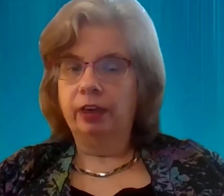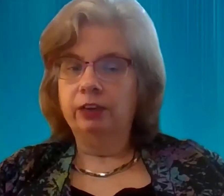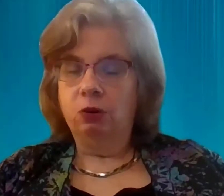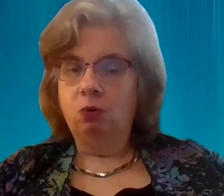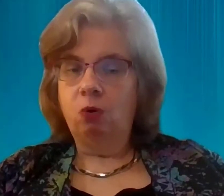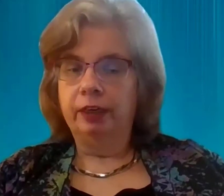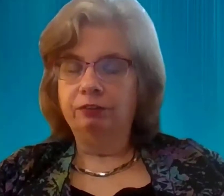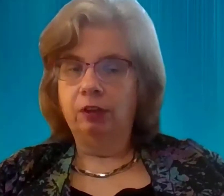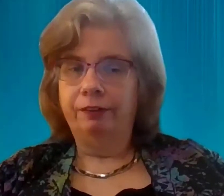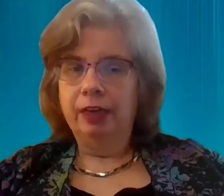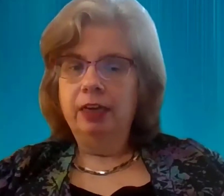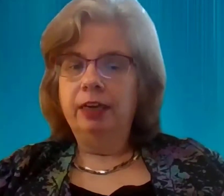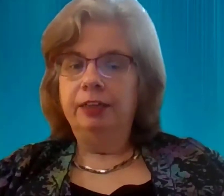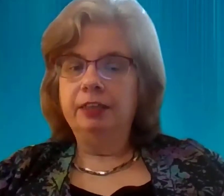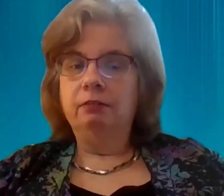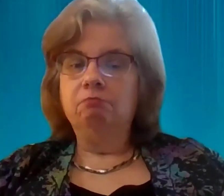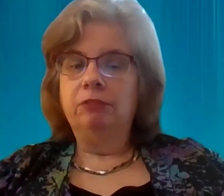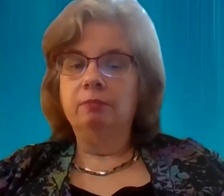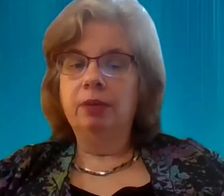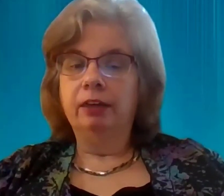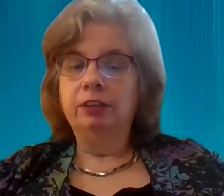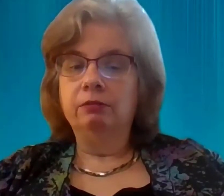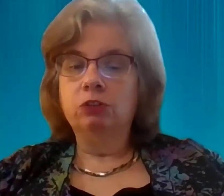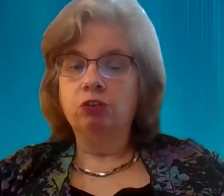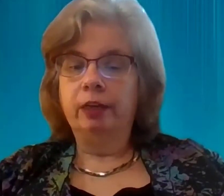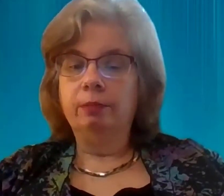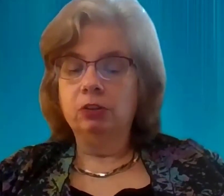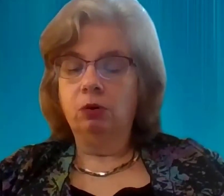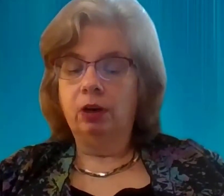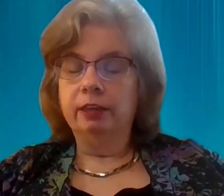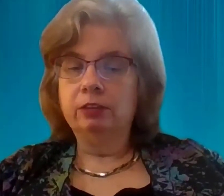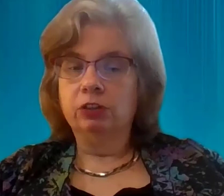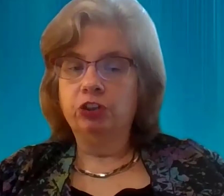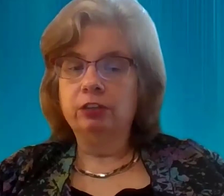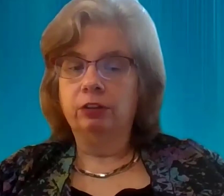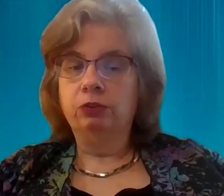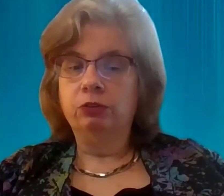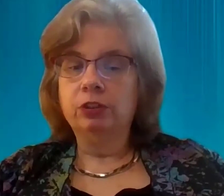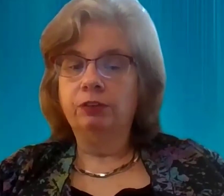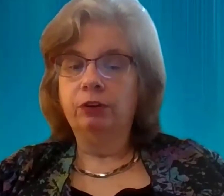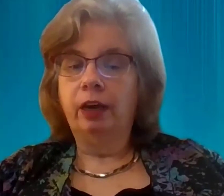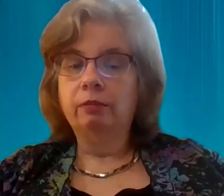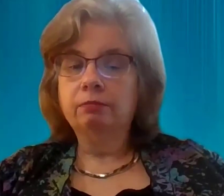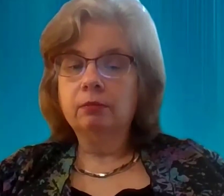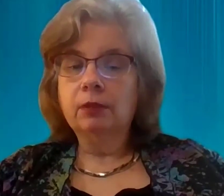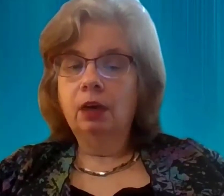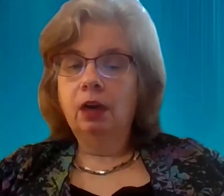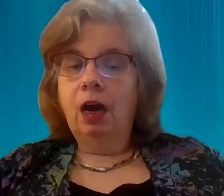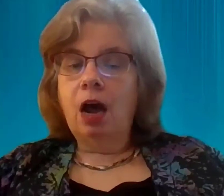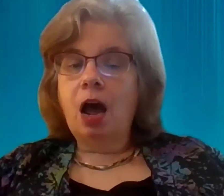"is no quality of life..." It didn't... The impact didn't strike me, so I suggest that you do this if you can...